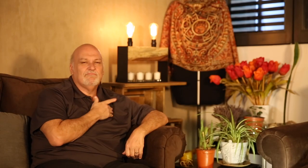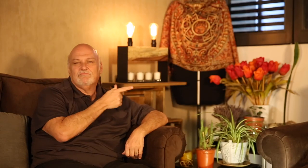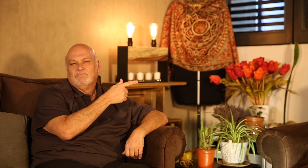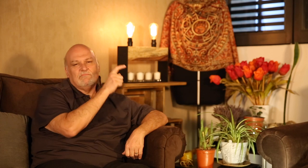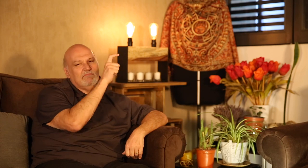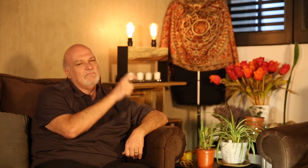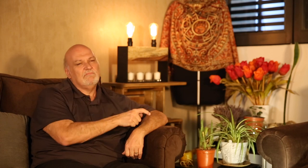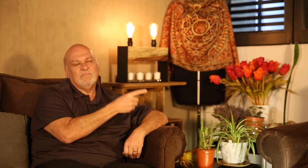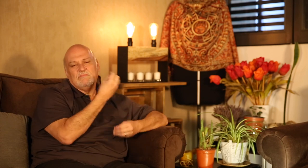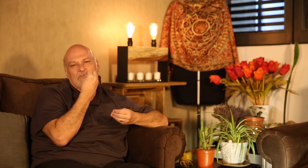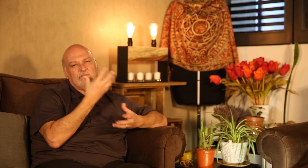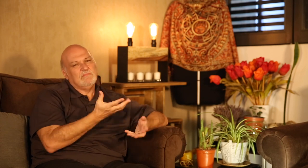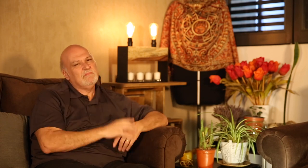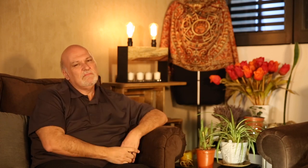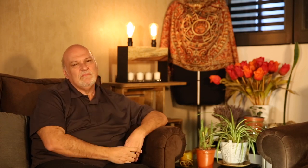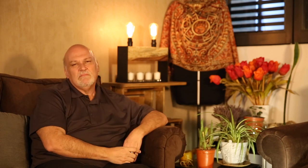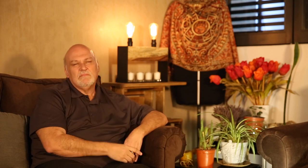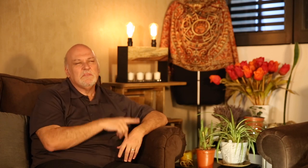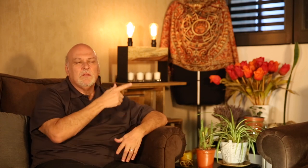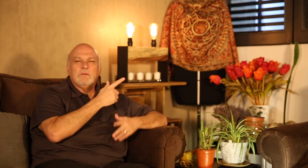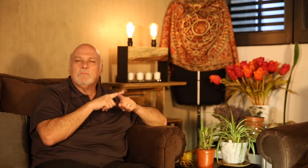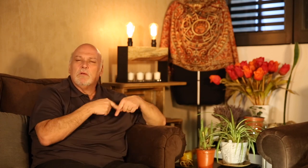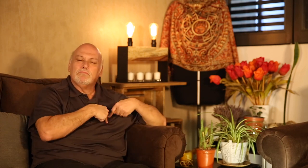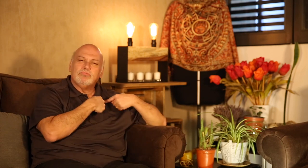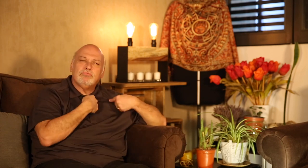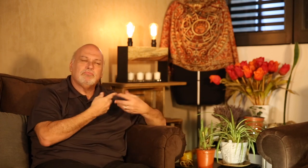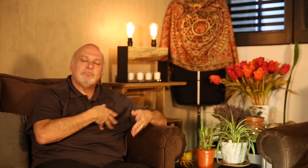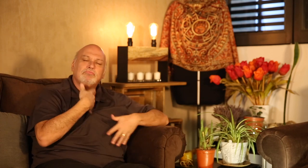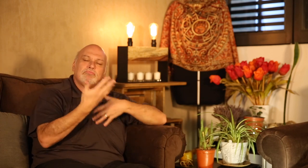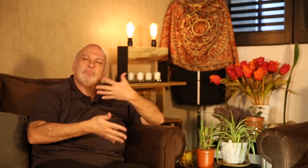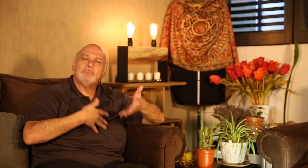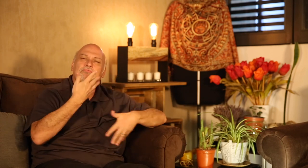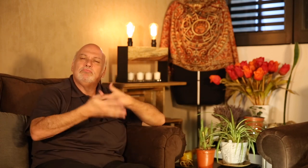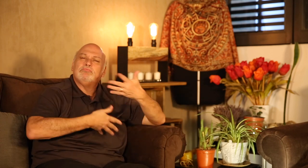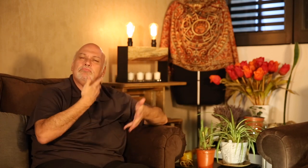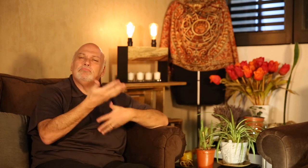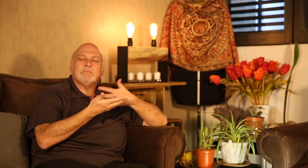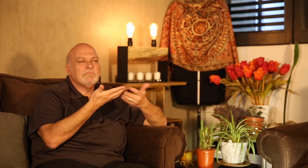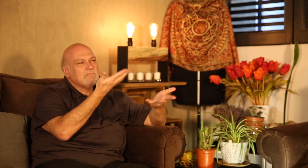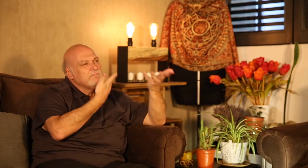This is a wonderful person! She has such a great heart